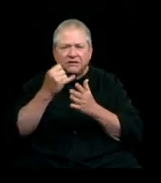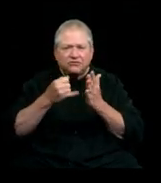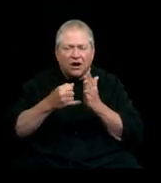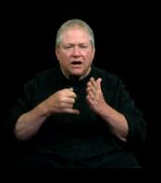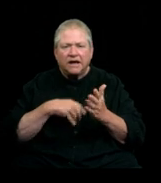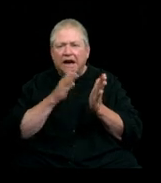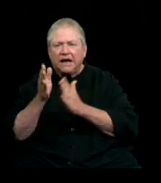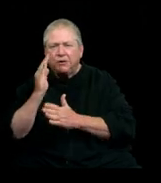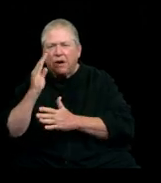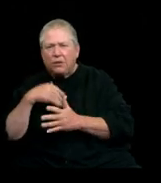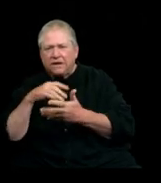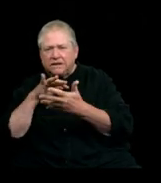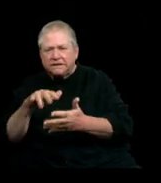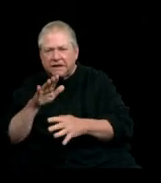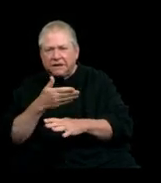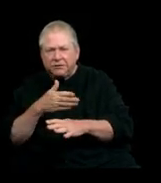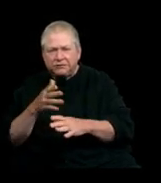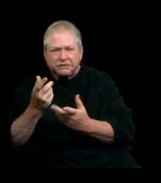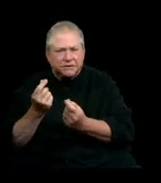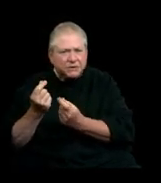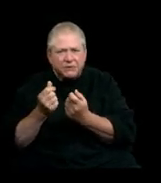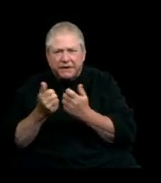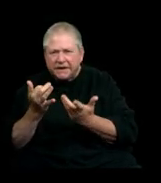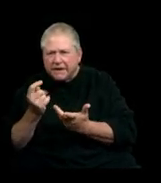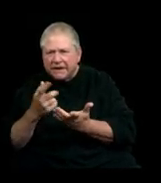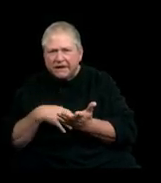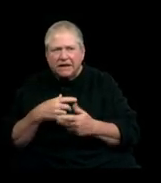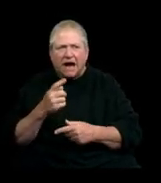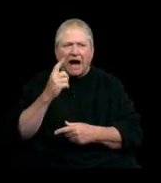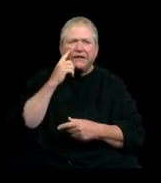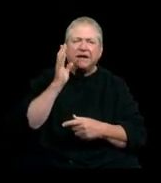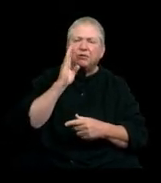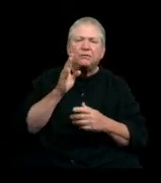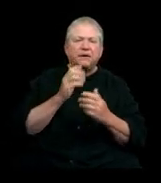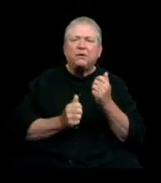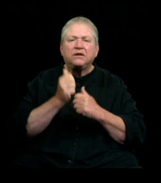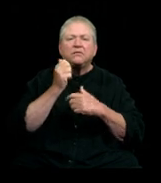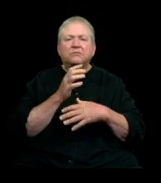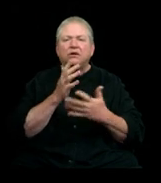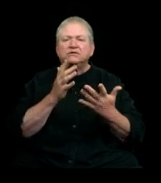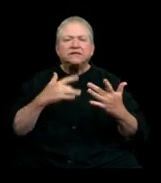but I wasn't exactly sure what I was going to do with that. I think it's going to be one of the most exciting decades to be an artist.